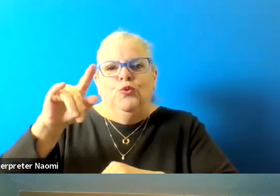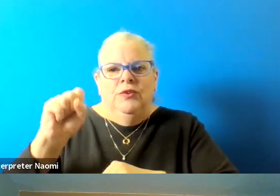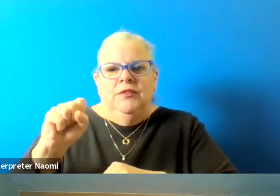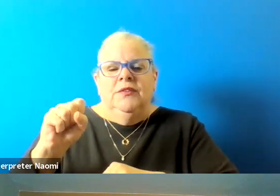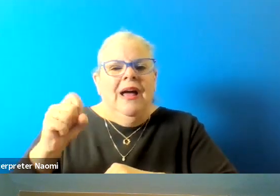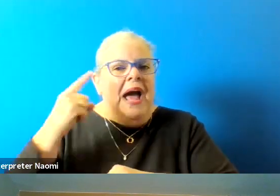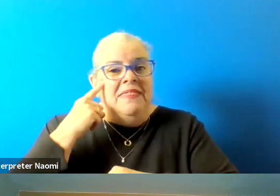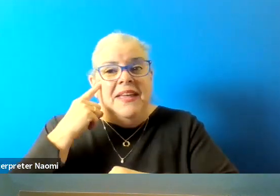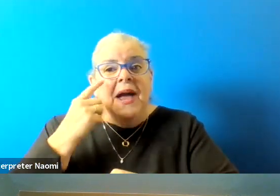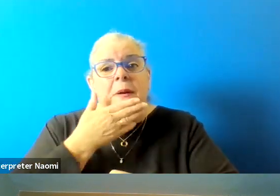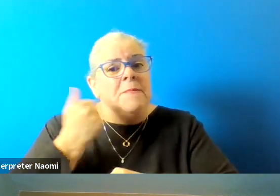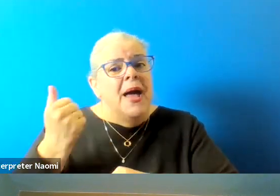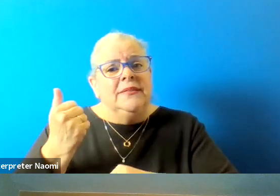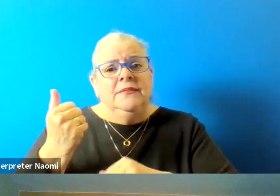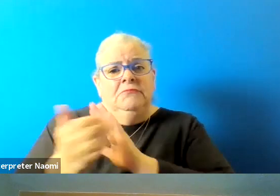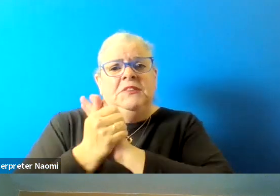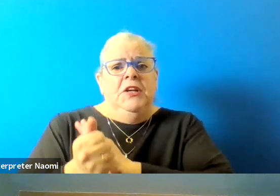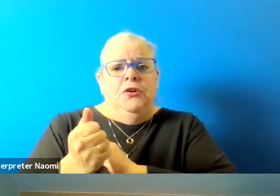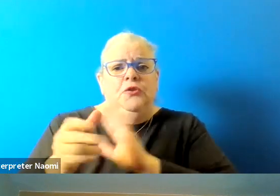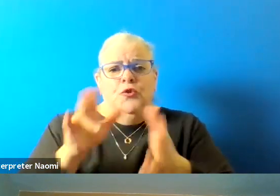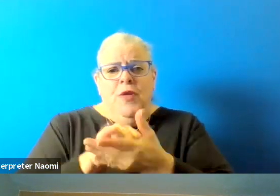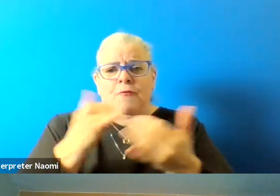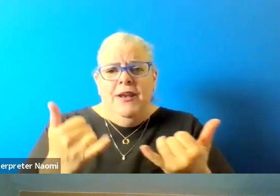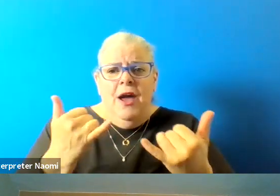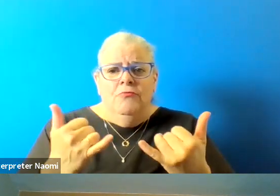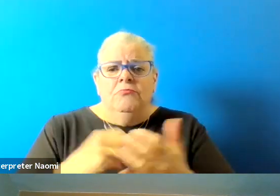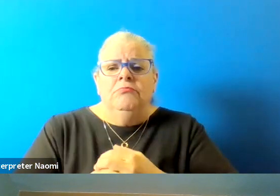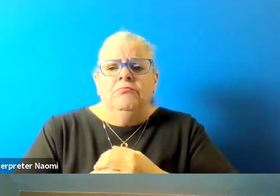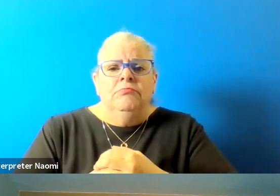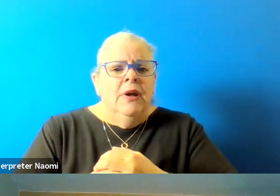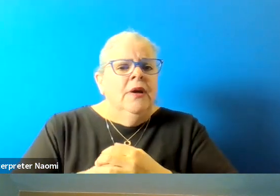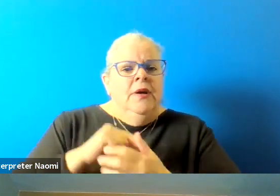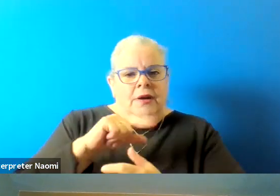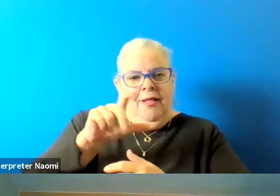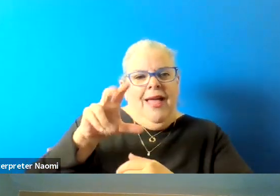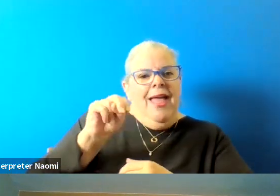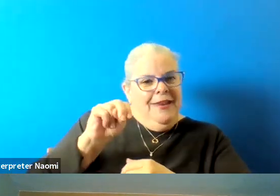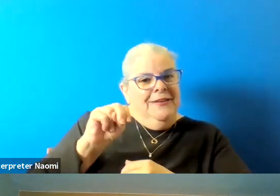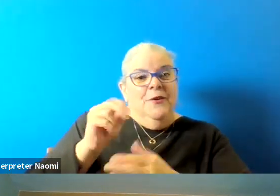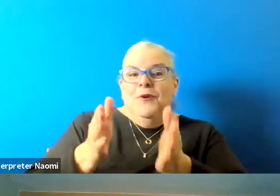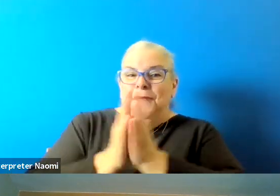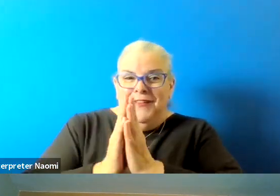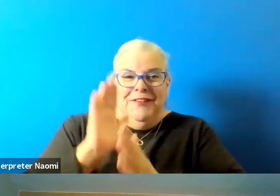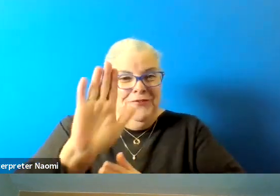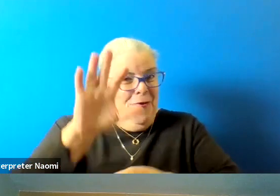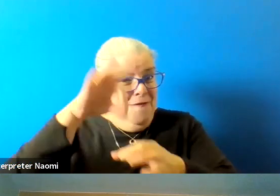I think I'm best equipped right now to do that. And as Glenn has requested your vote, you have to decide,